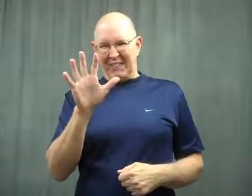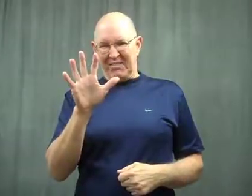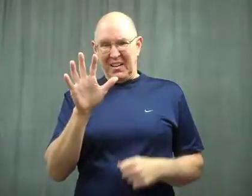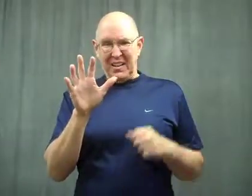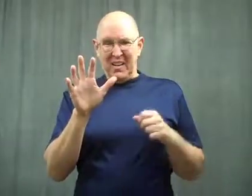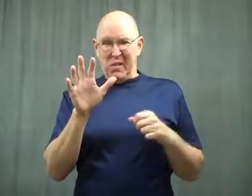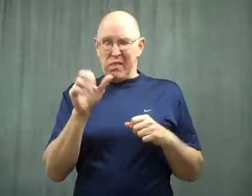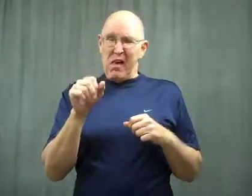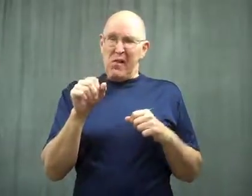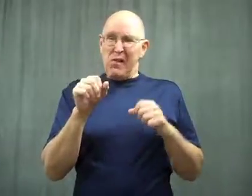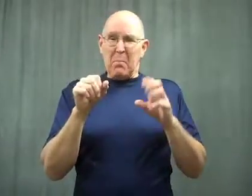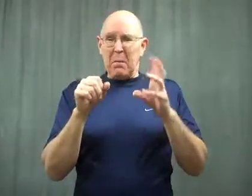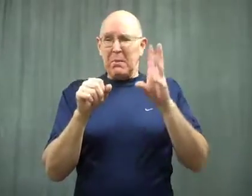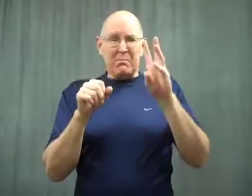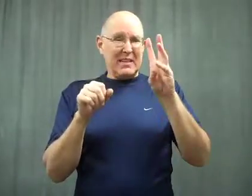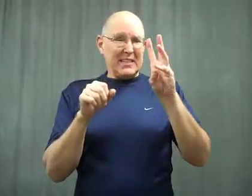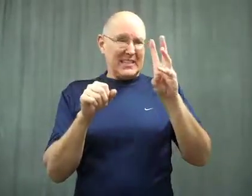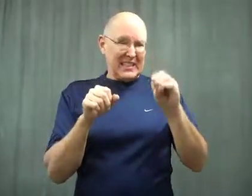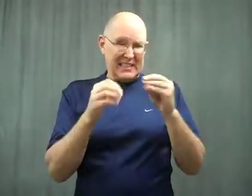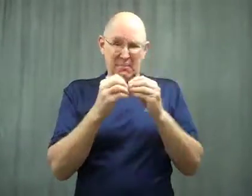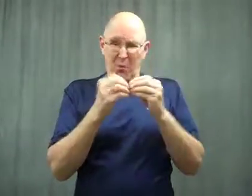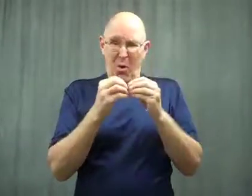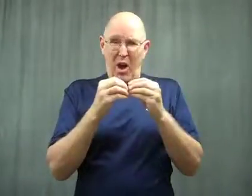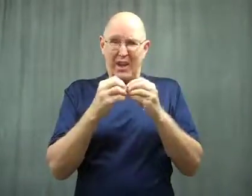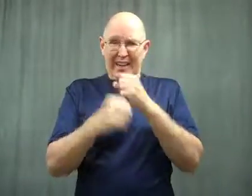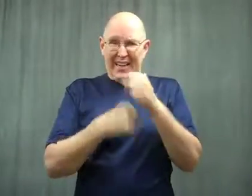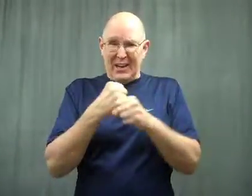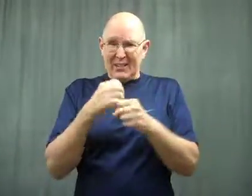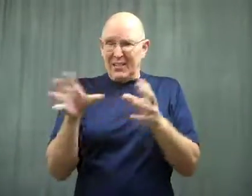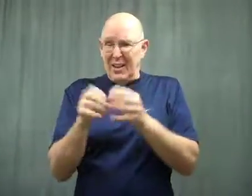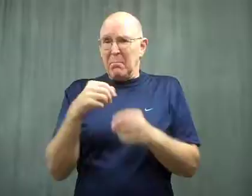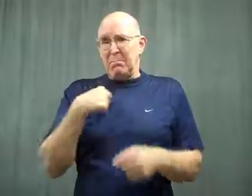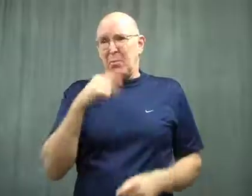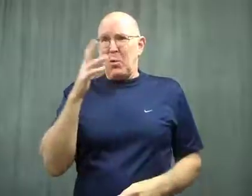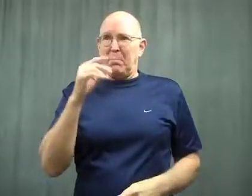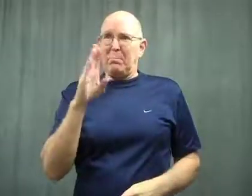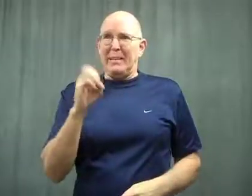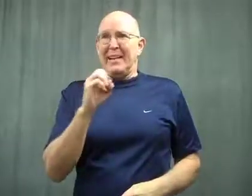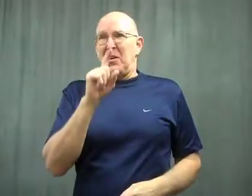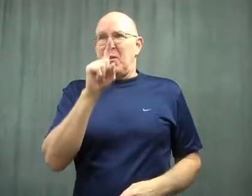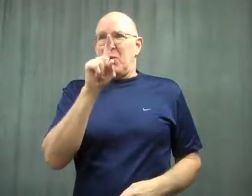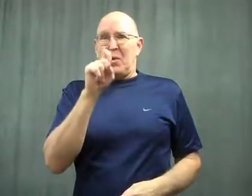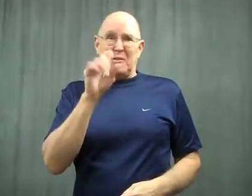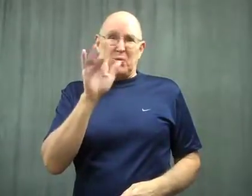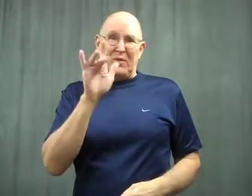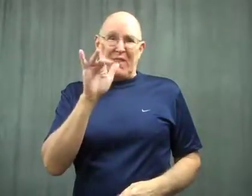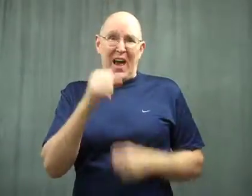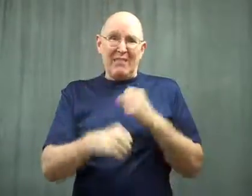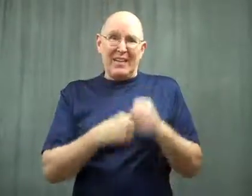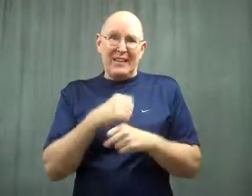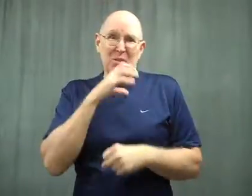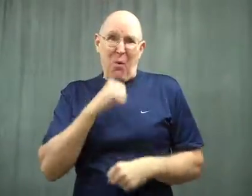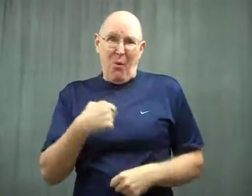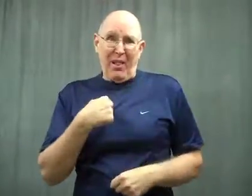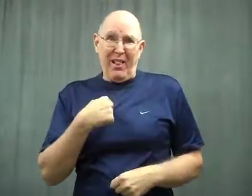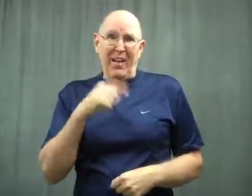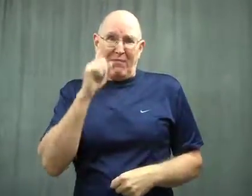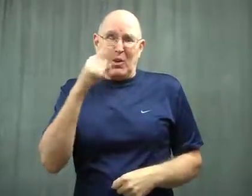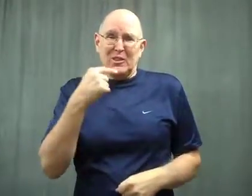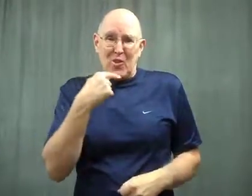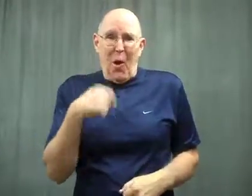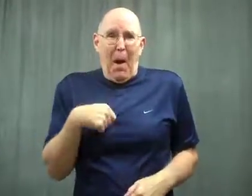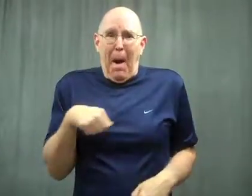In 60 more years, I'll be 125 years old.